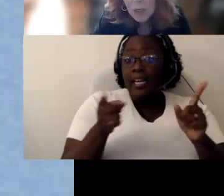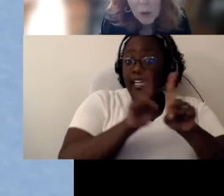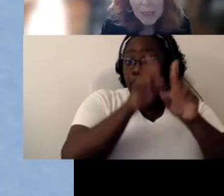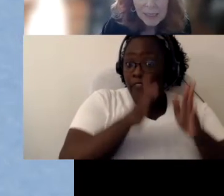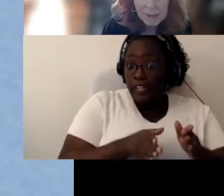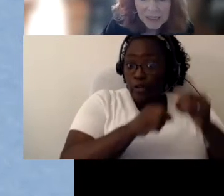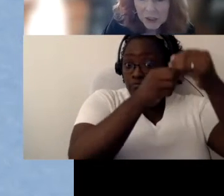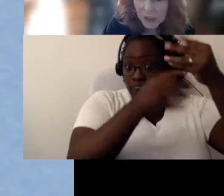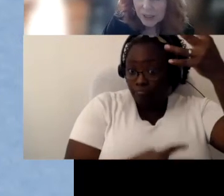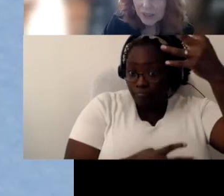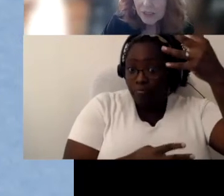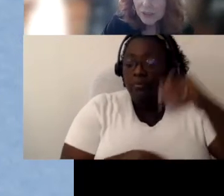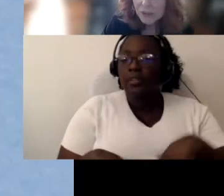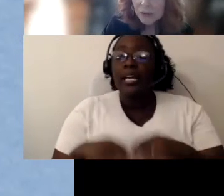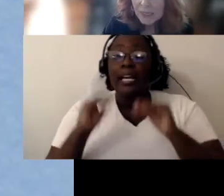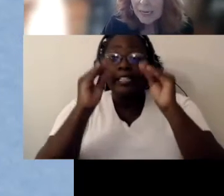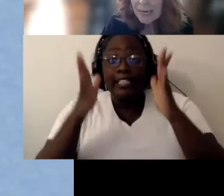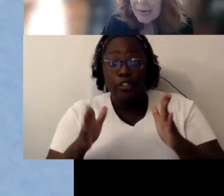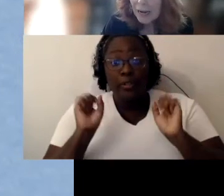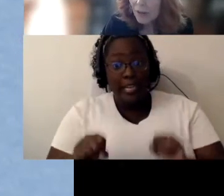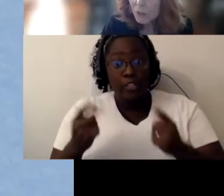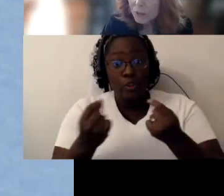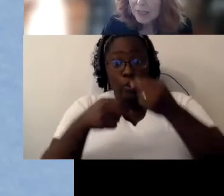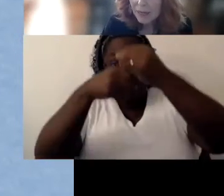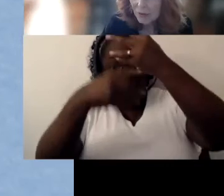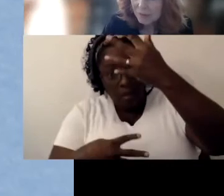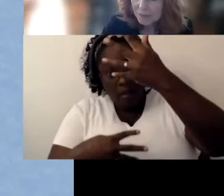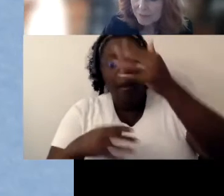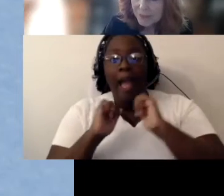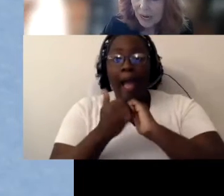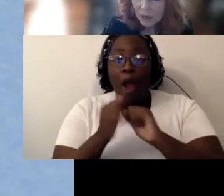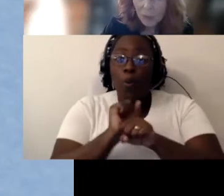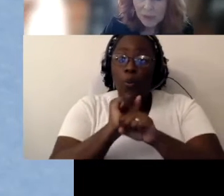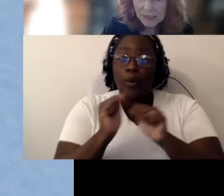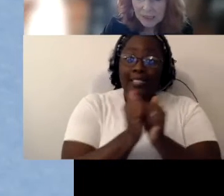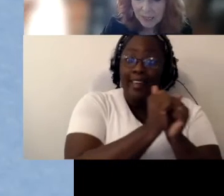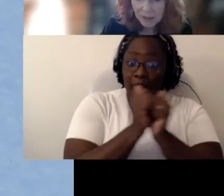what an administrator can do, and how they work together, how it all works together